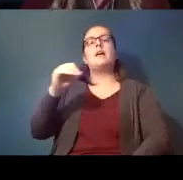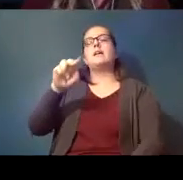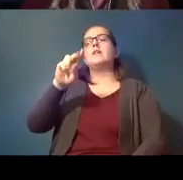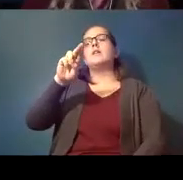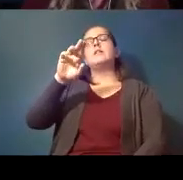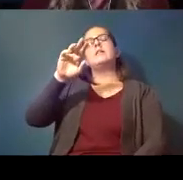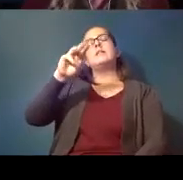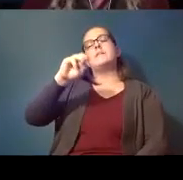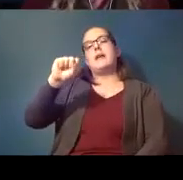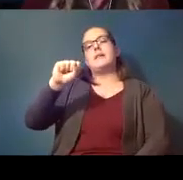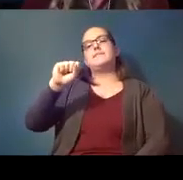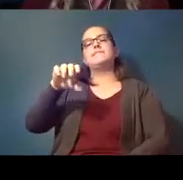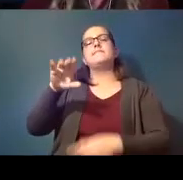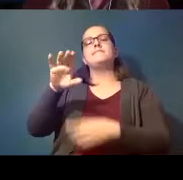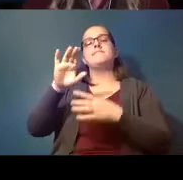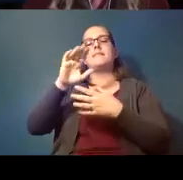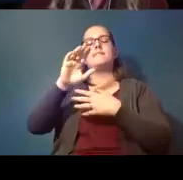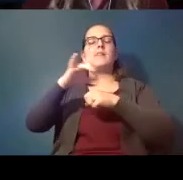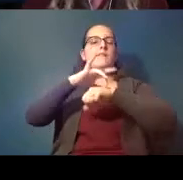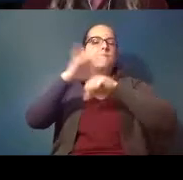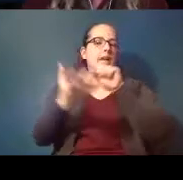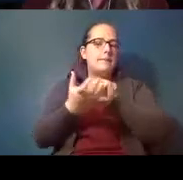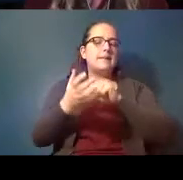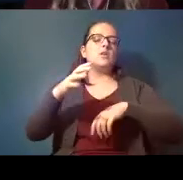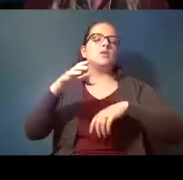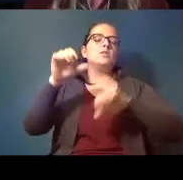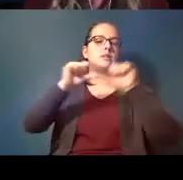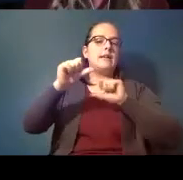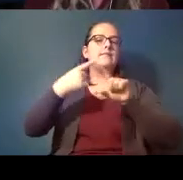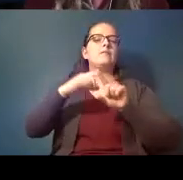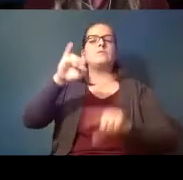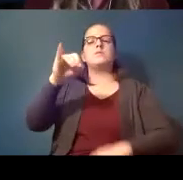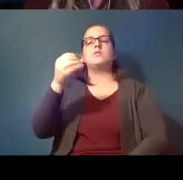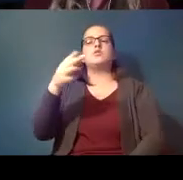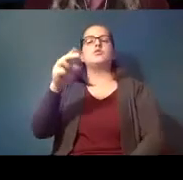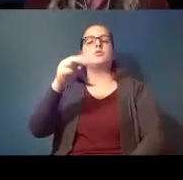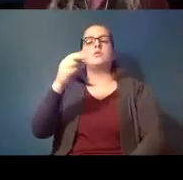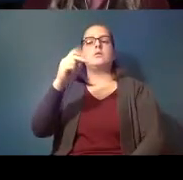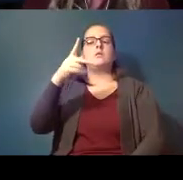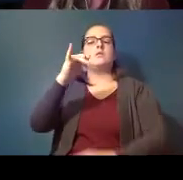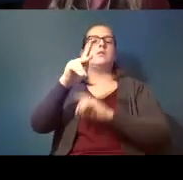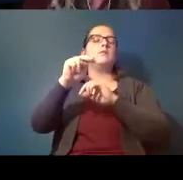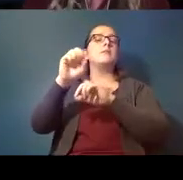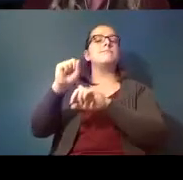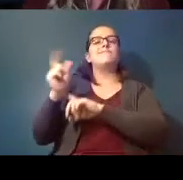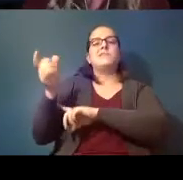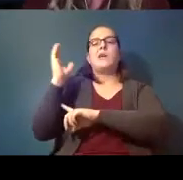presented on plastic pollution to the legislature in salem and on capitol hill in washington d.c